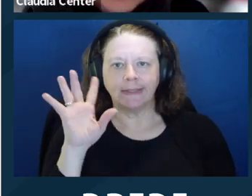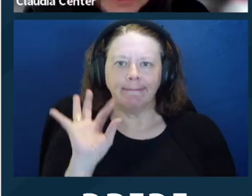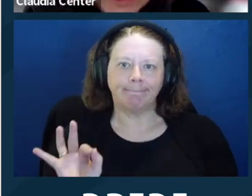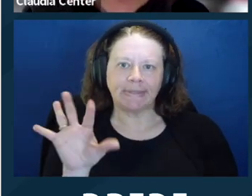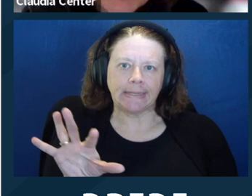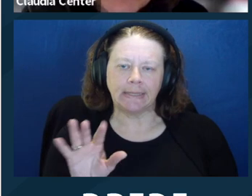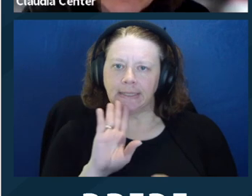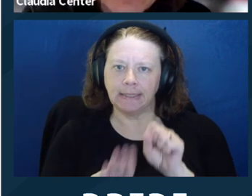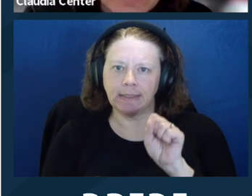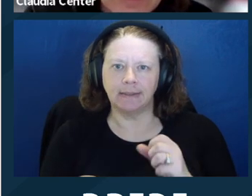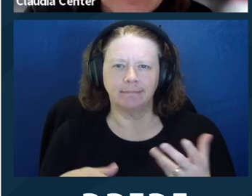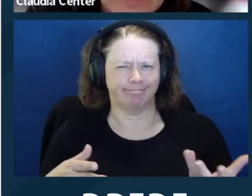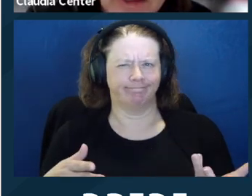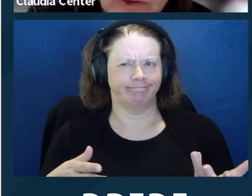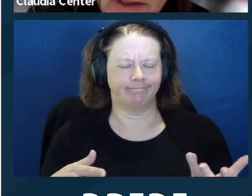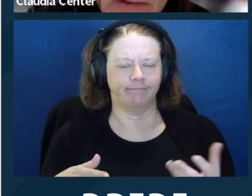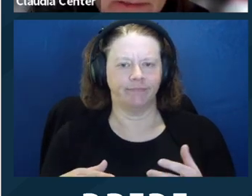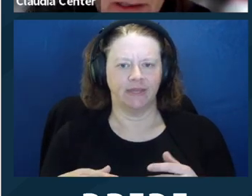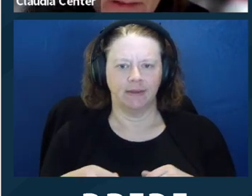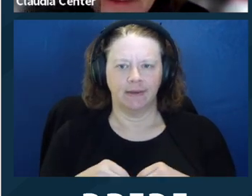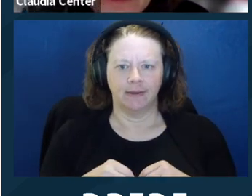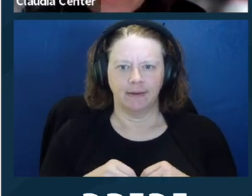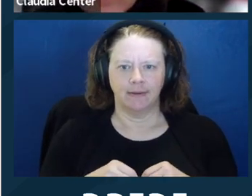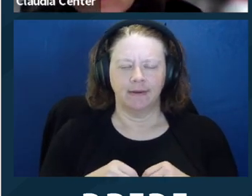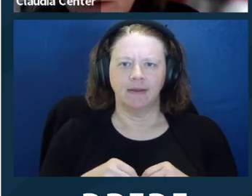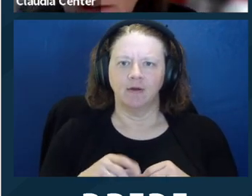to look at. The other case that I think is interesting